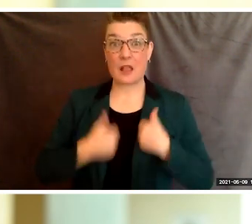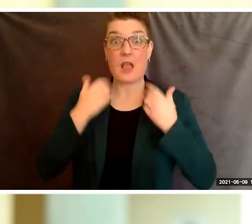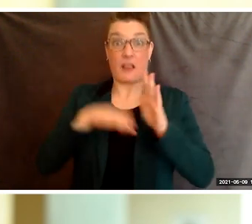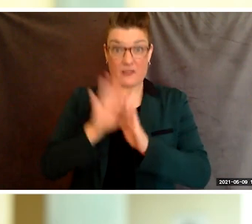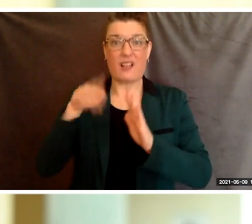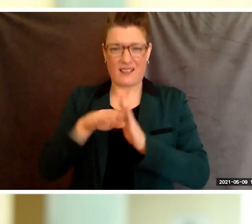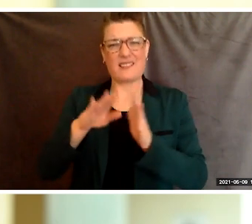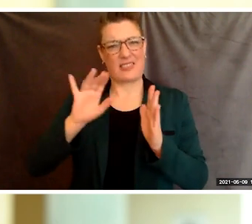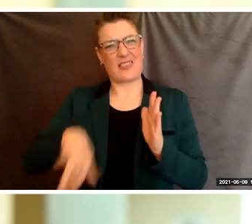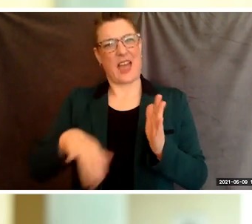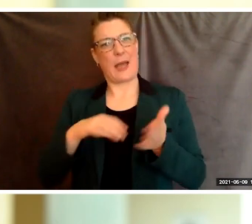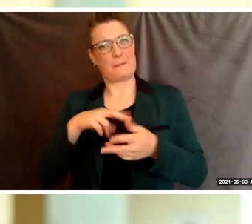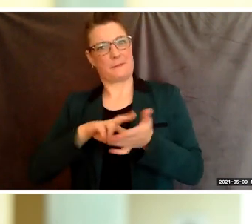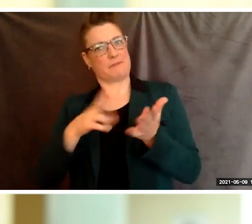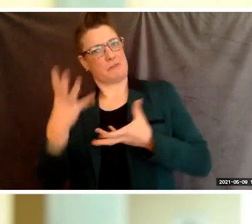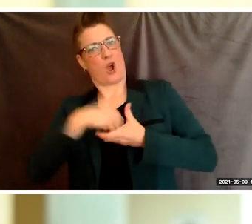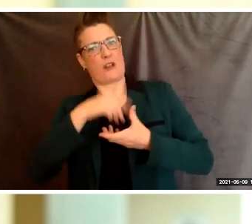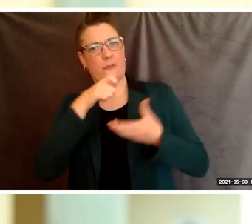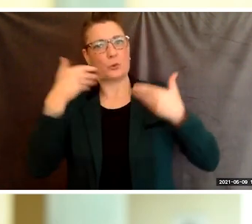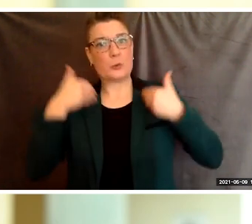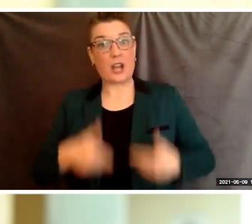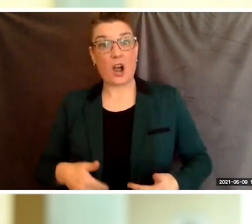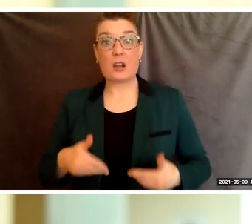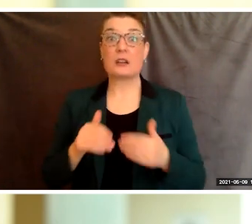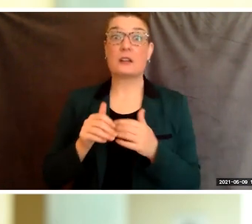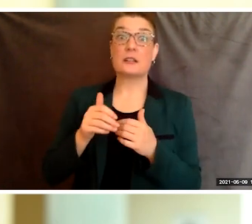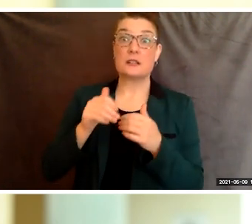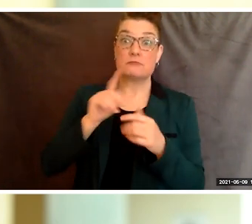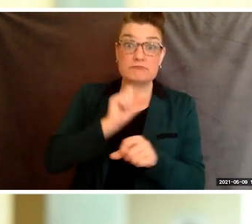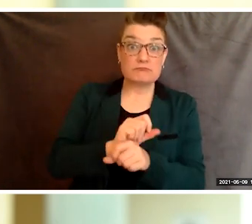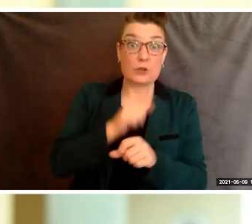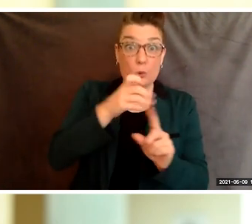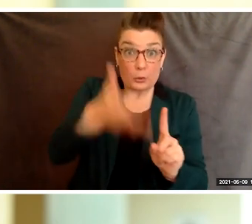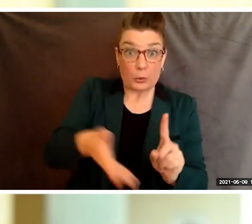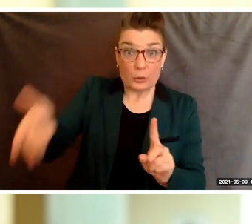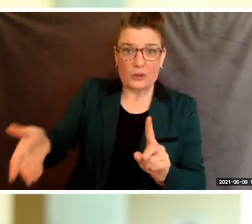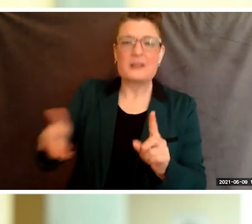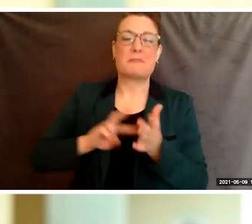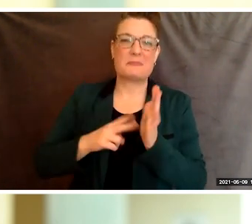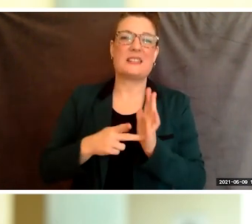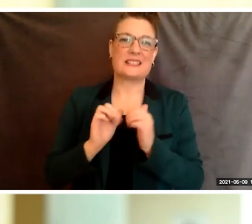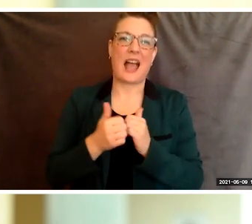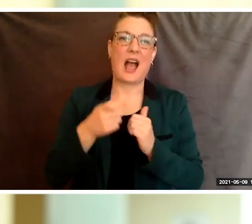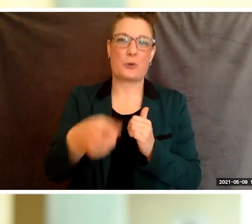What defines us is how we handle our wins and our losses. As we step out into the world as graduates